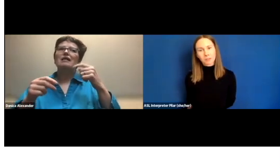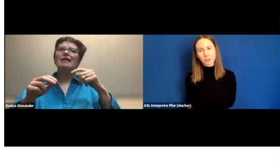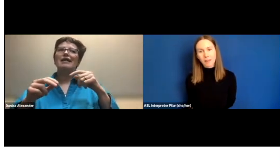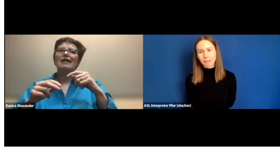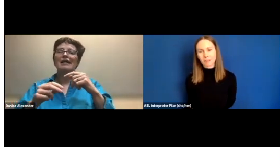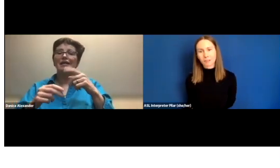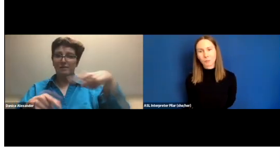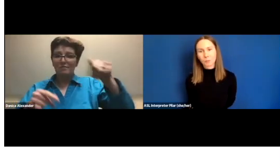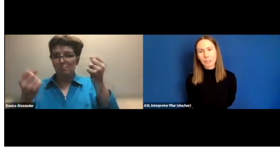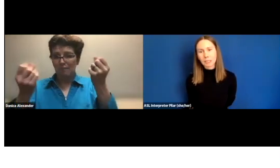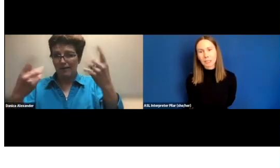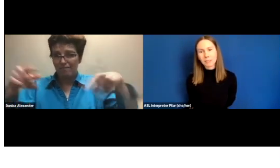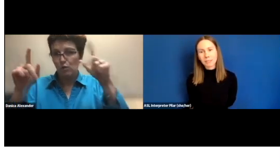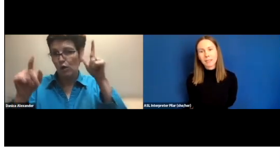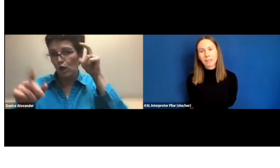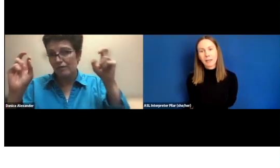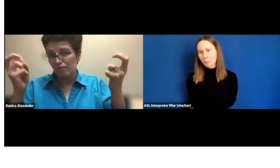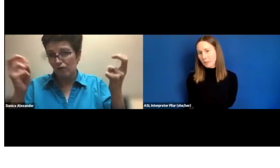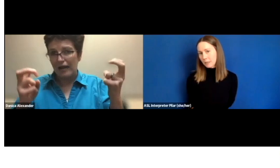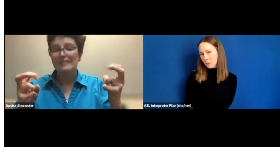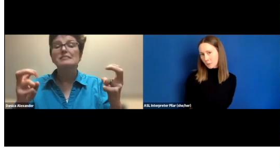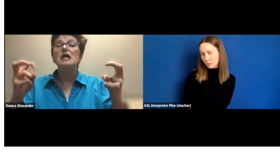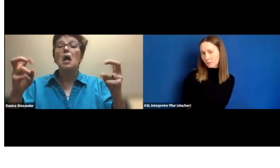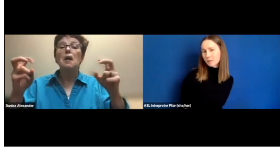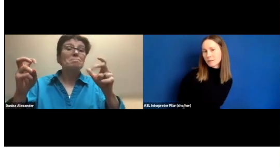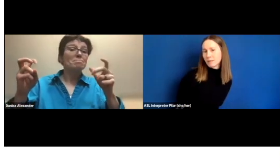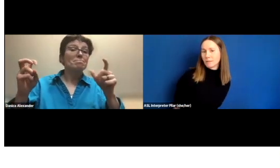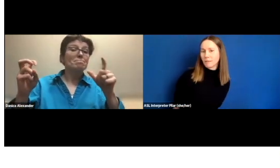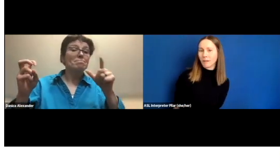It means so much and is invaluable to the community.